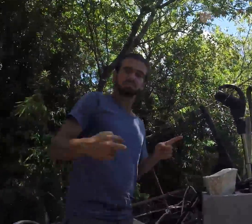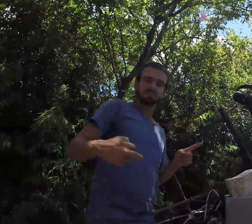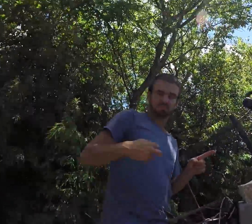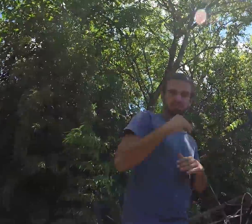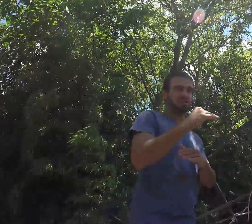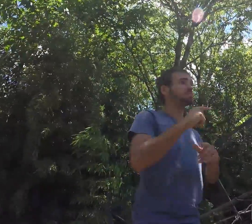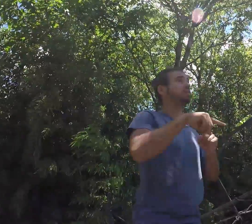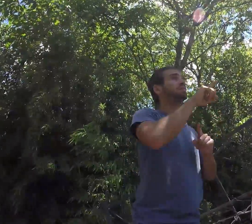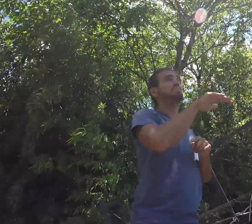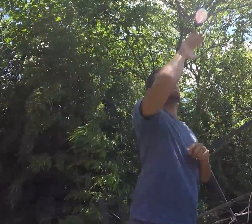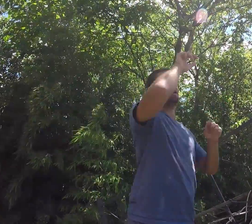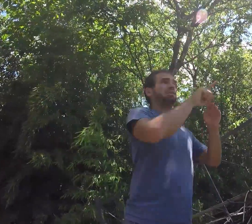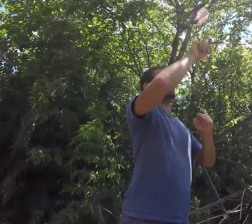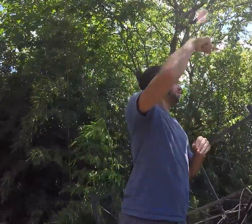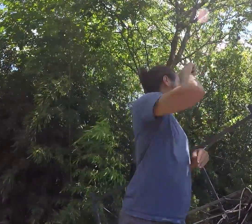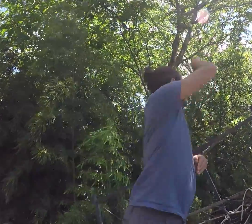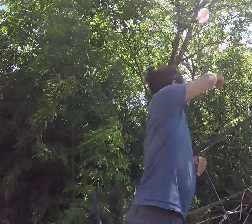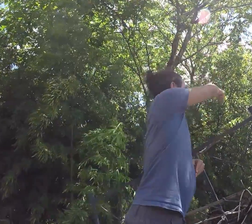This is the second floor, but there's another third floor.